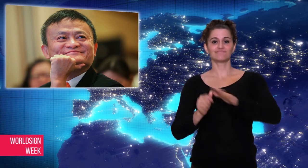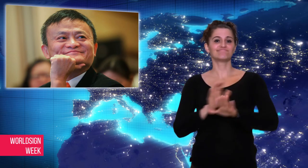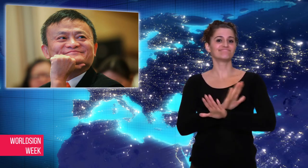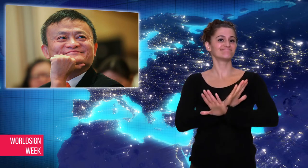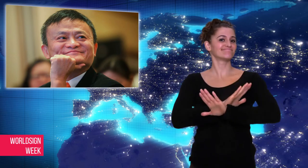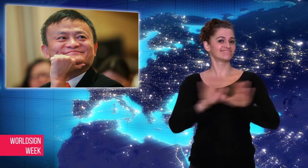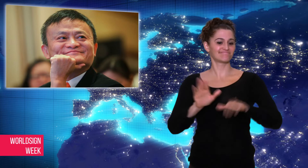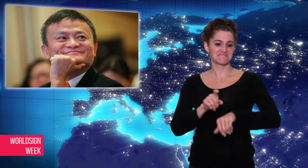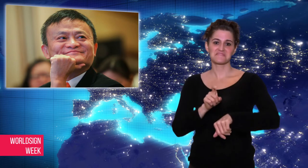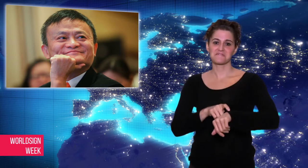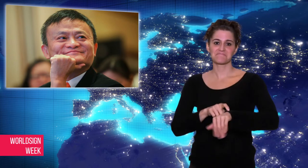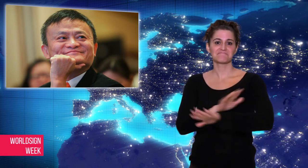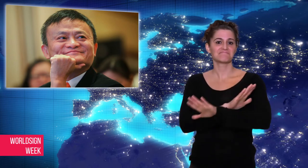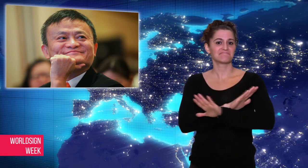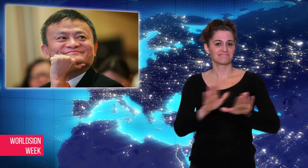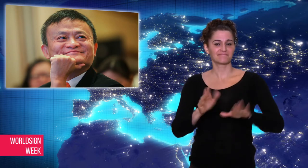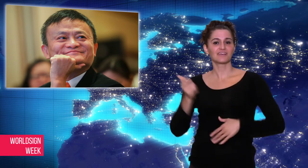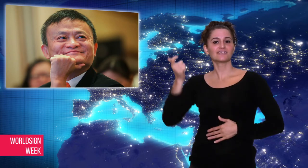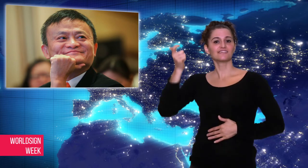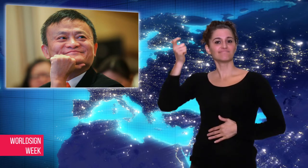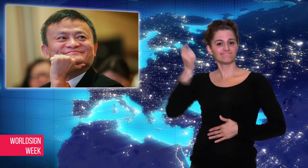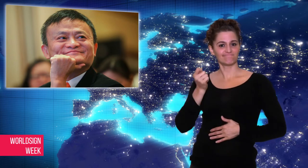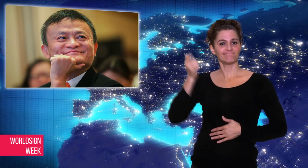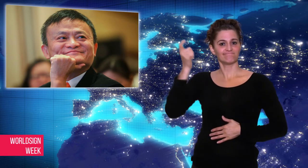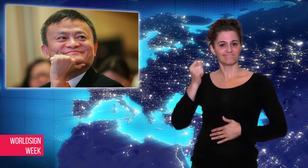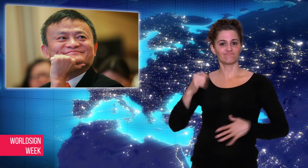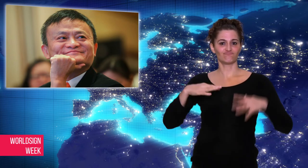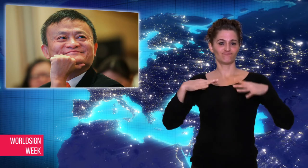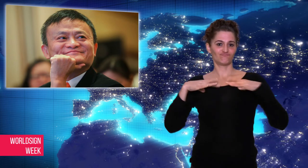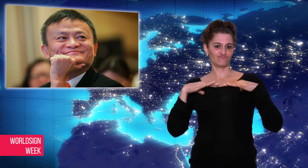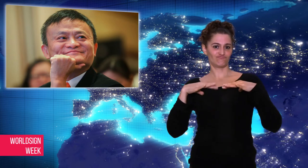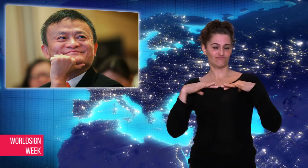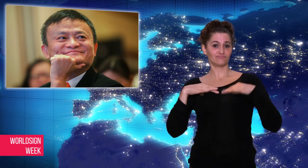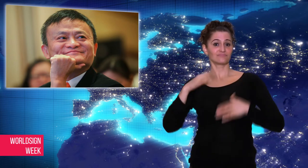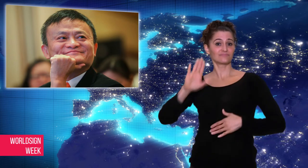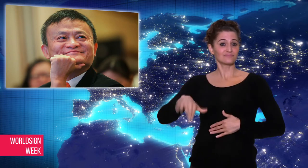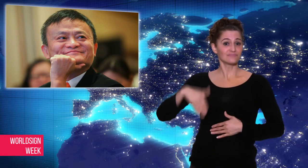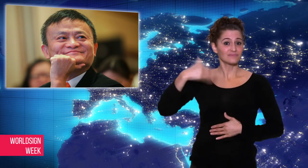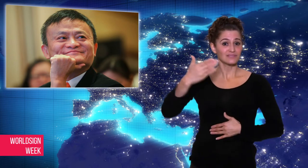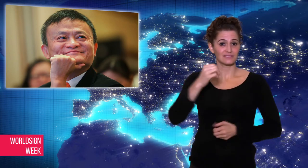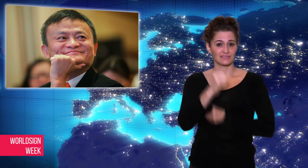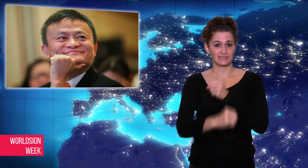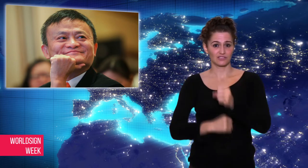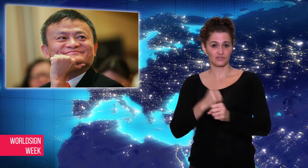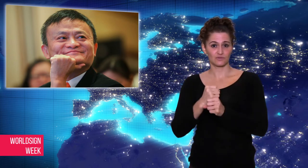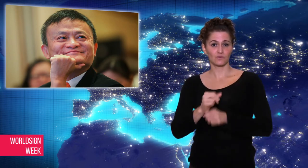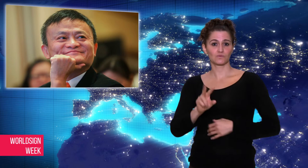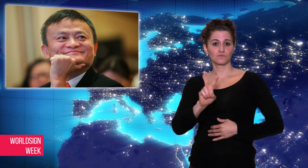September 2019. In a letter, Ma said